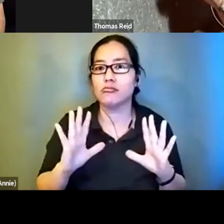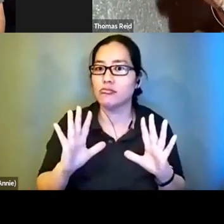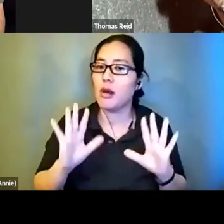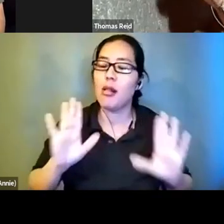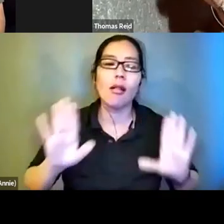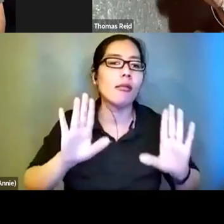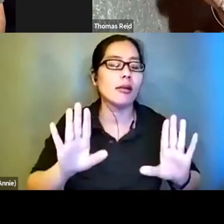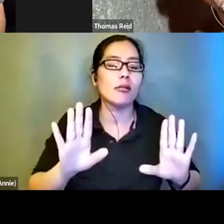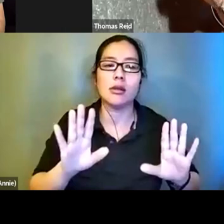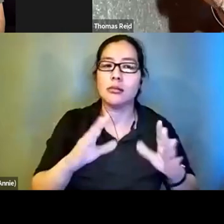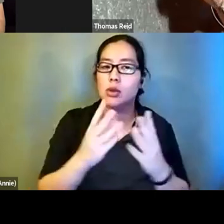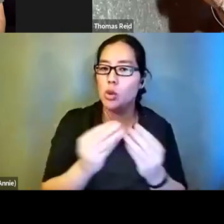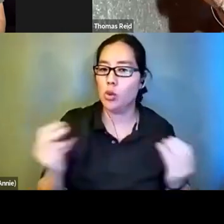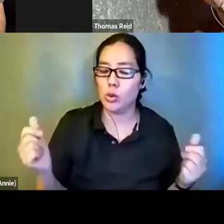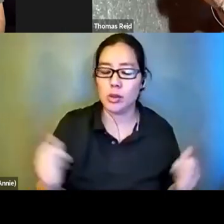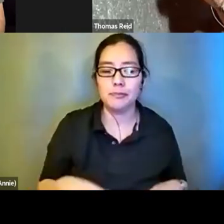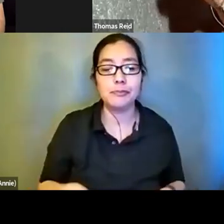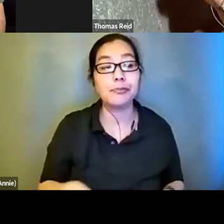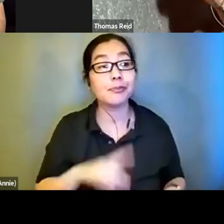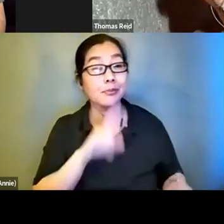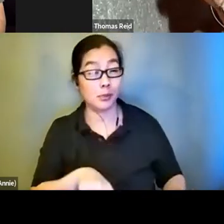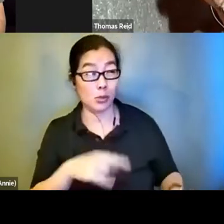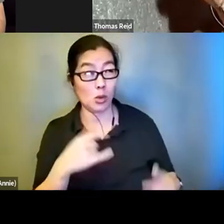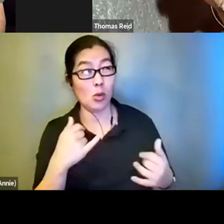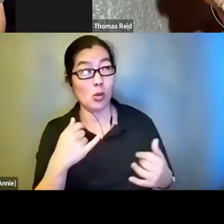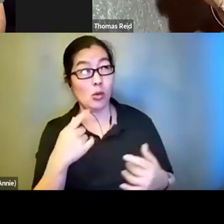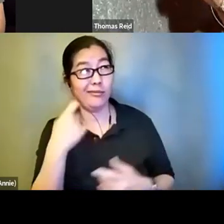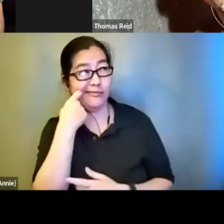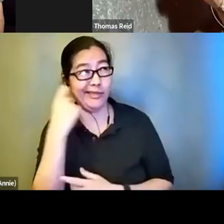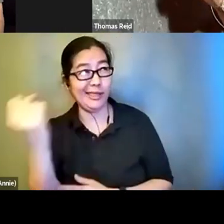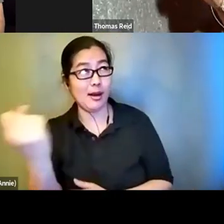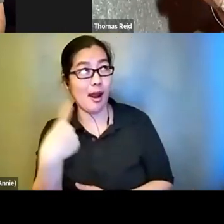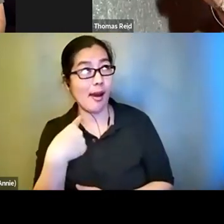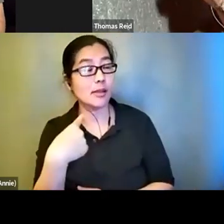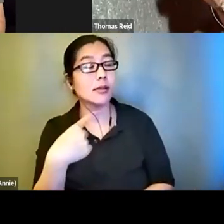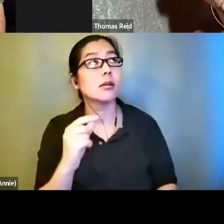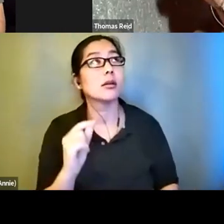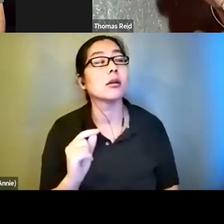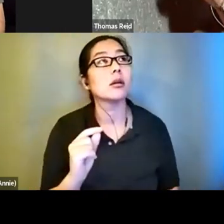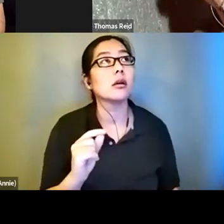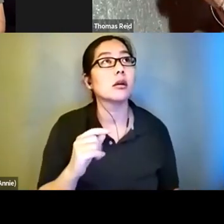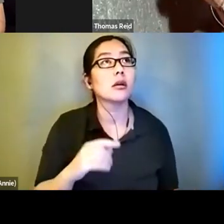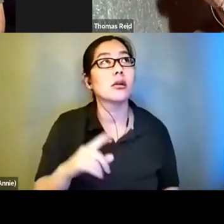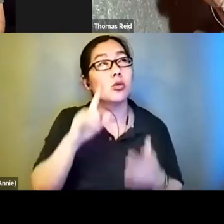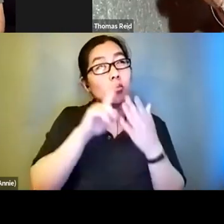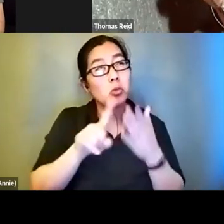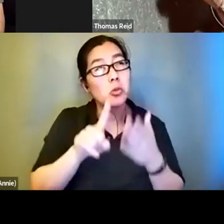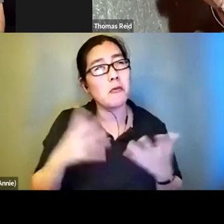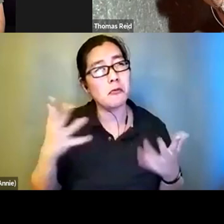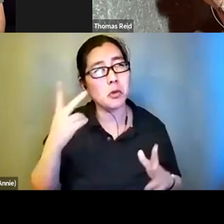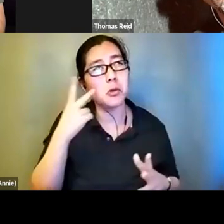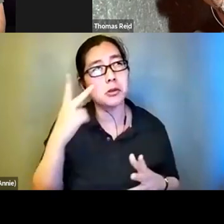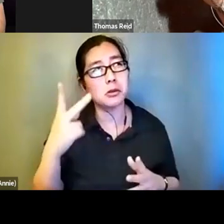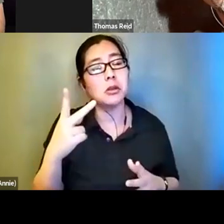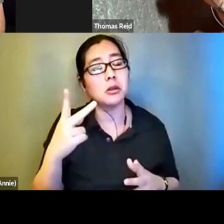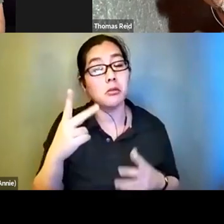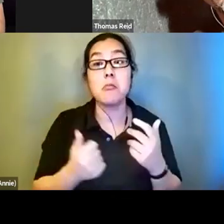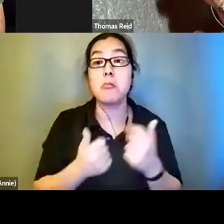current question I'd say that the research that I've seen most consumers do